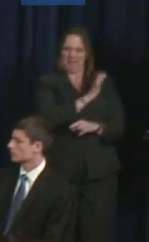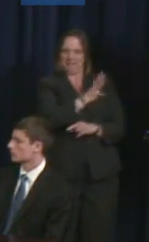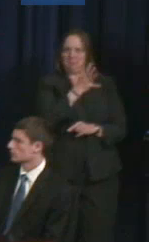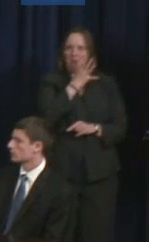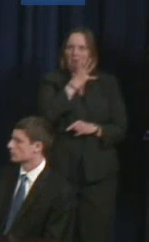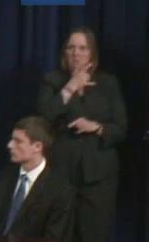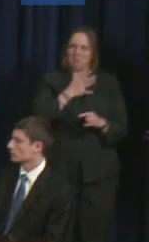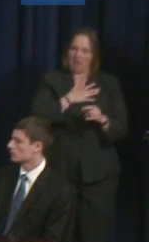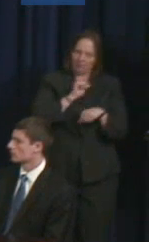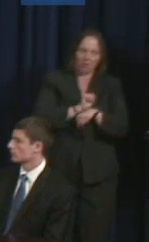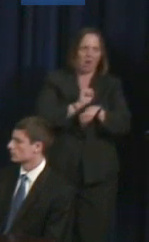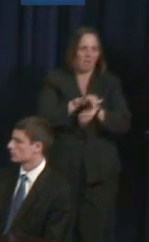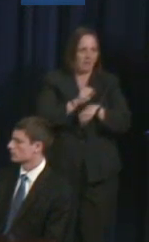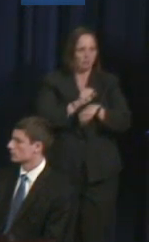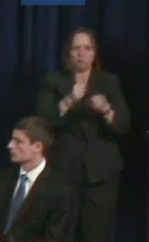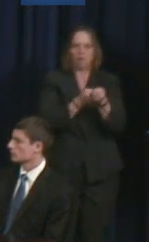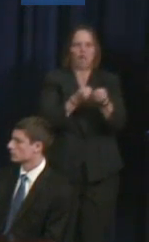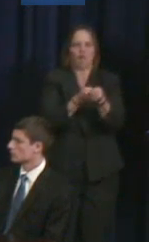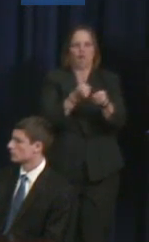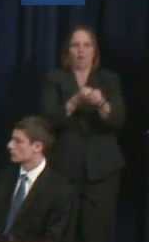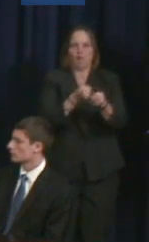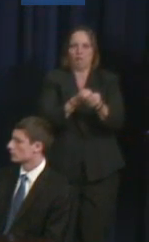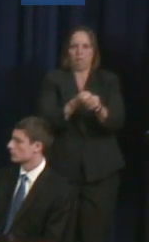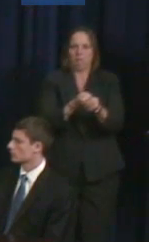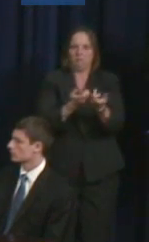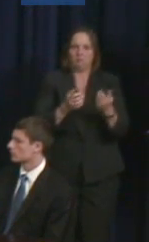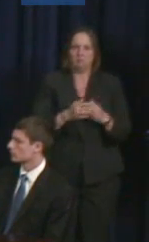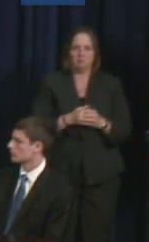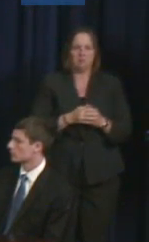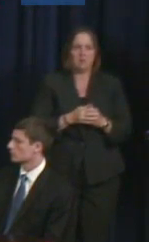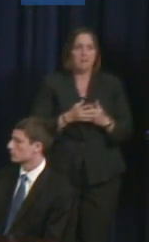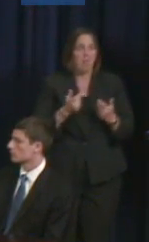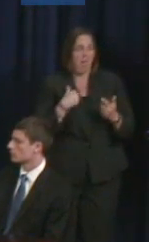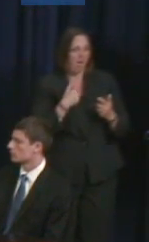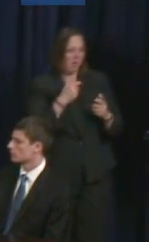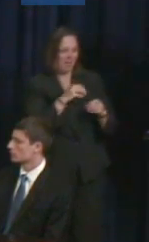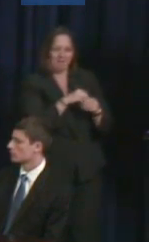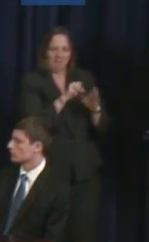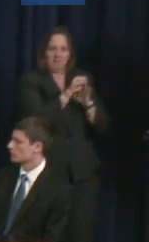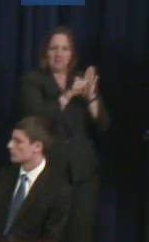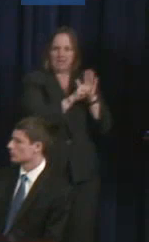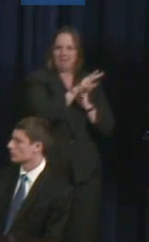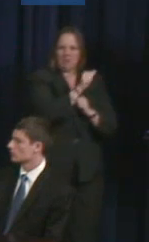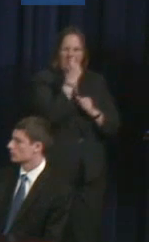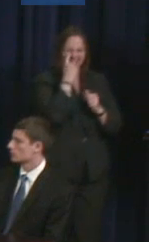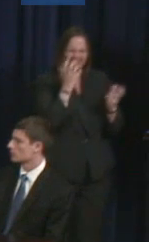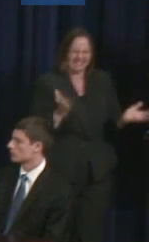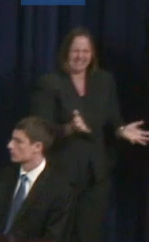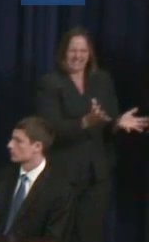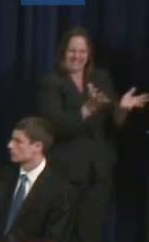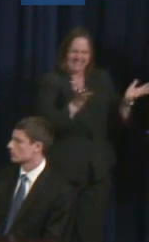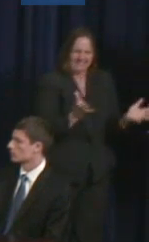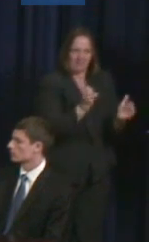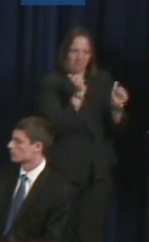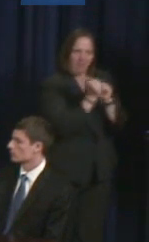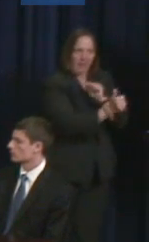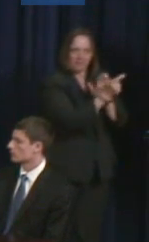And it's been two-fold: one, it's been, you know, just in our state of Virginia and helping pass legislation and helping make things better in our school system and